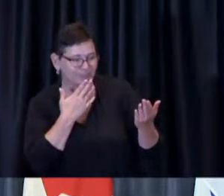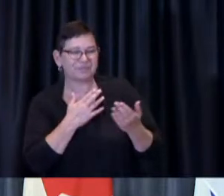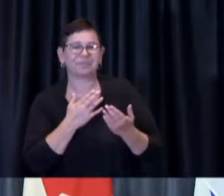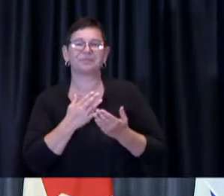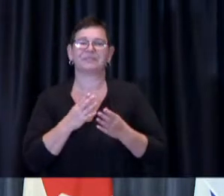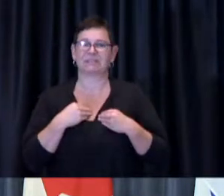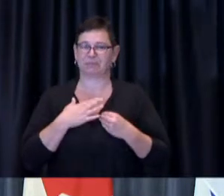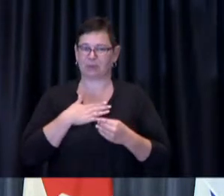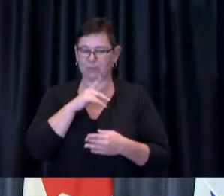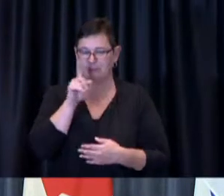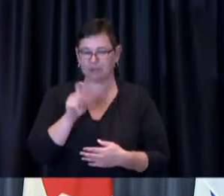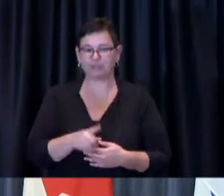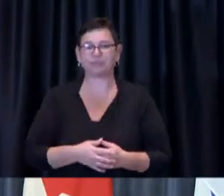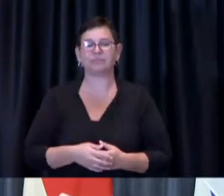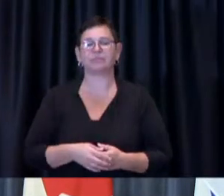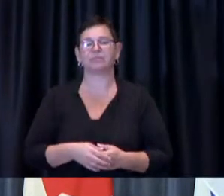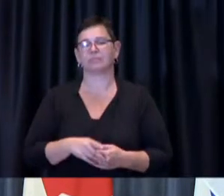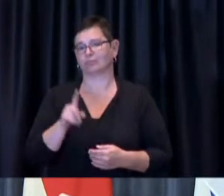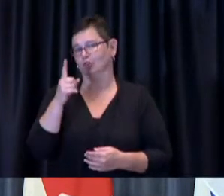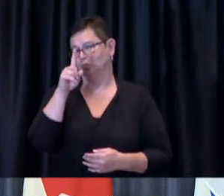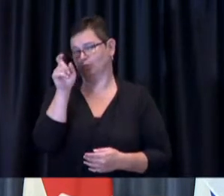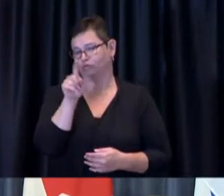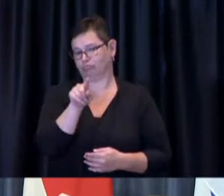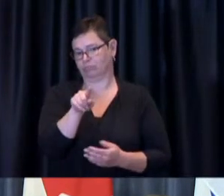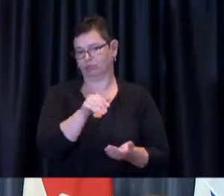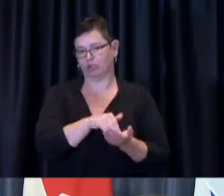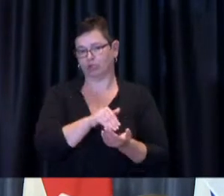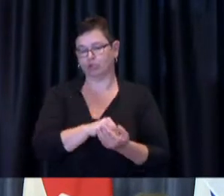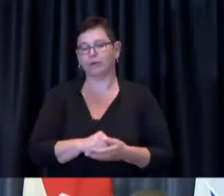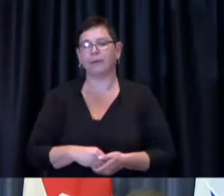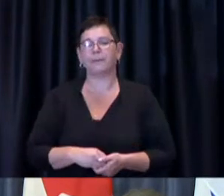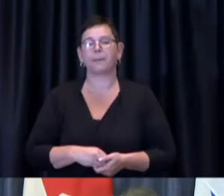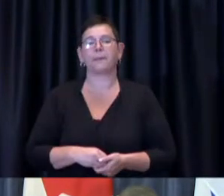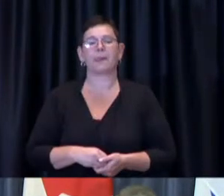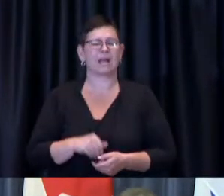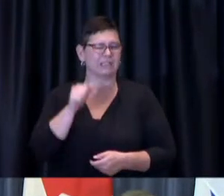first question for Dr. de Villa we heard yesterday from the Federal Health Minister that